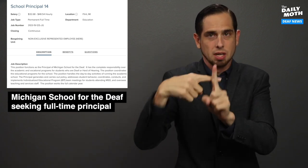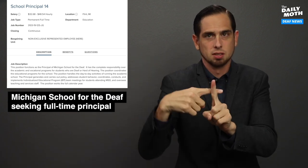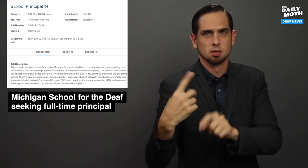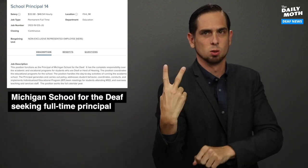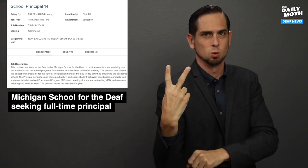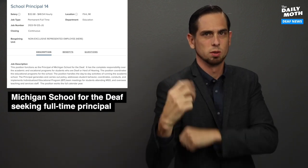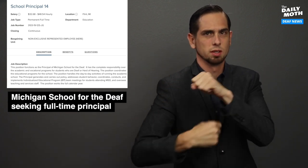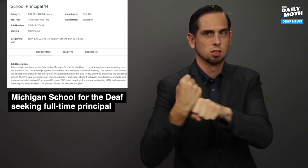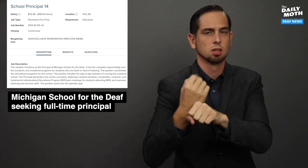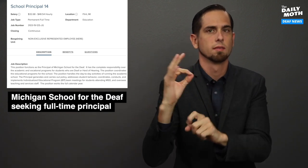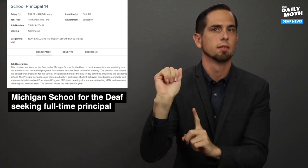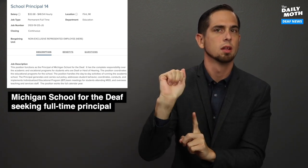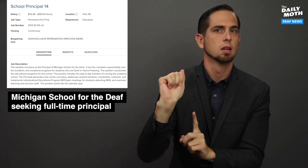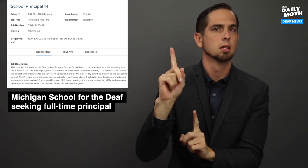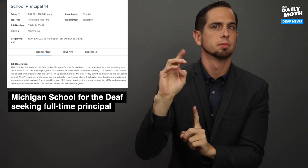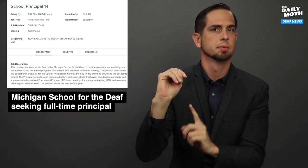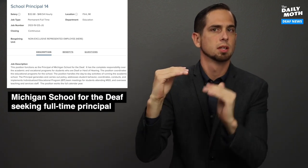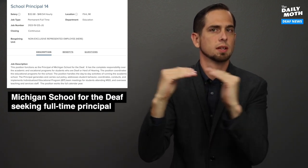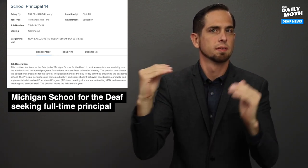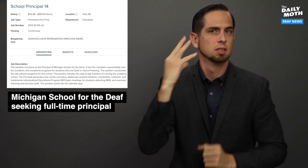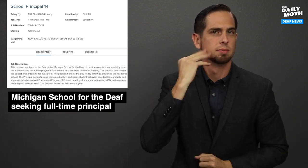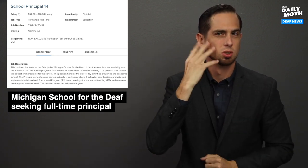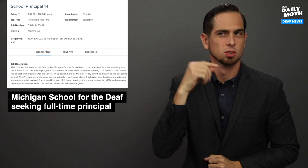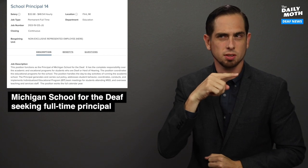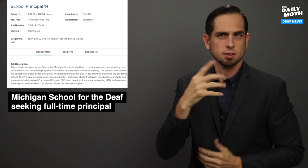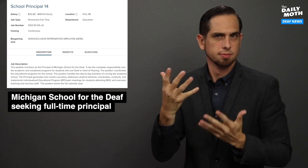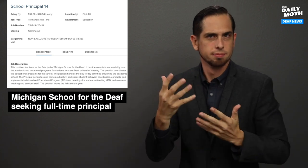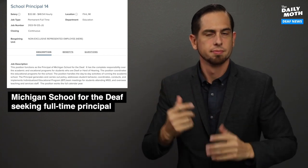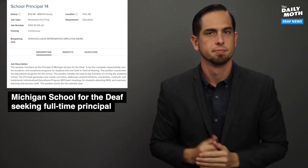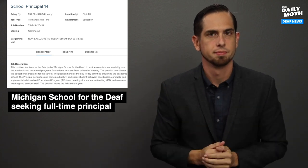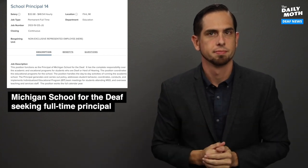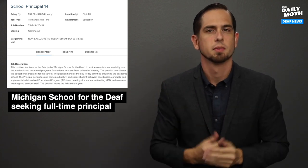plus two years of administrative level experience.